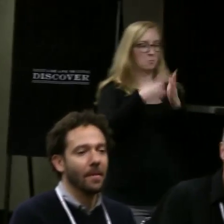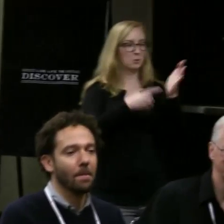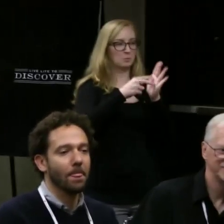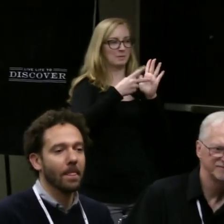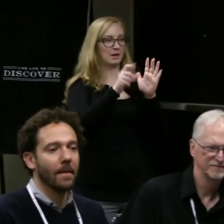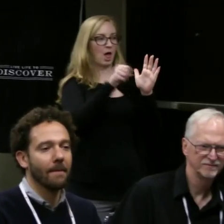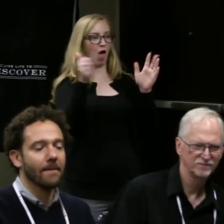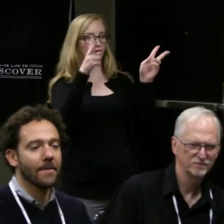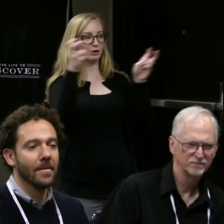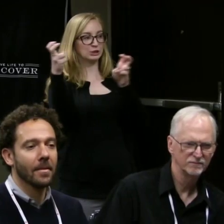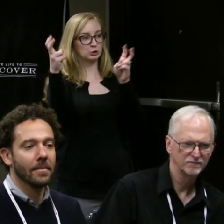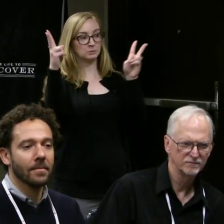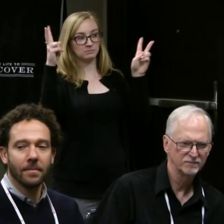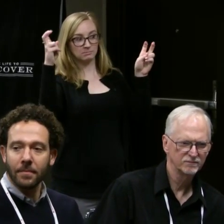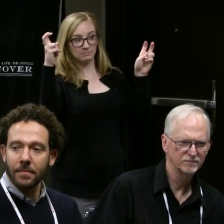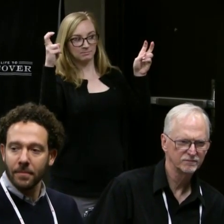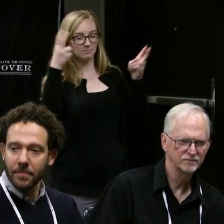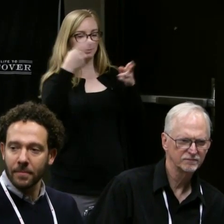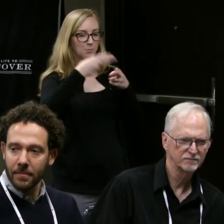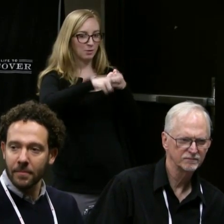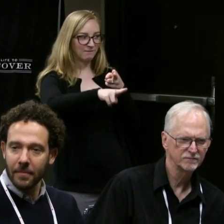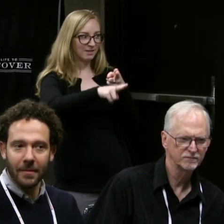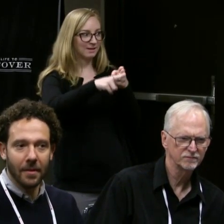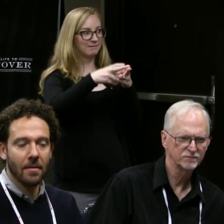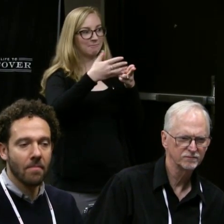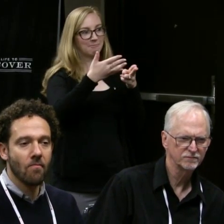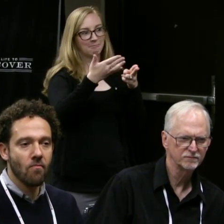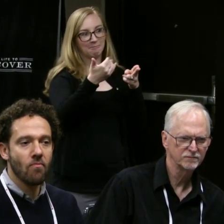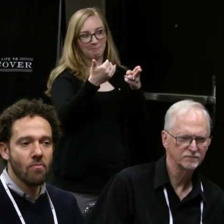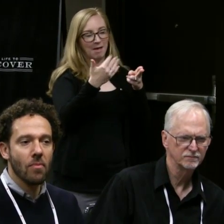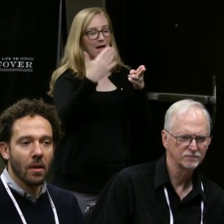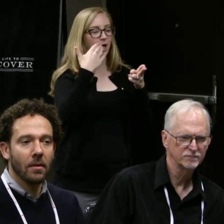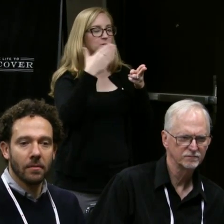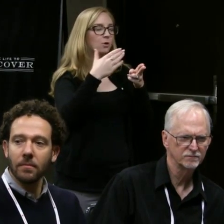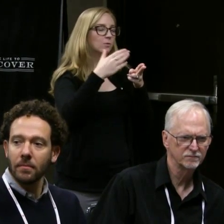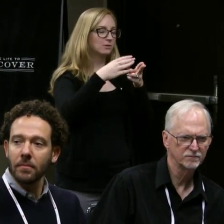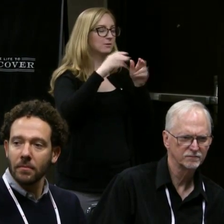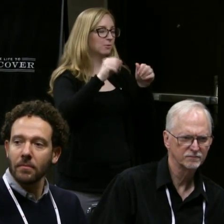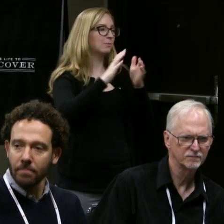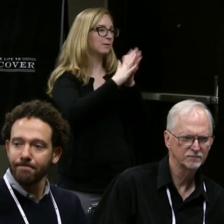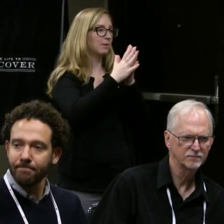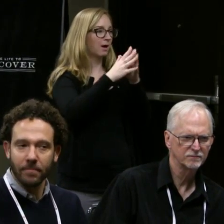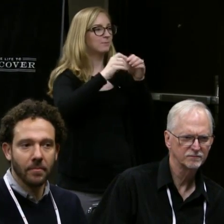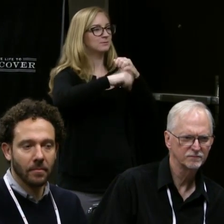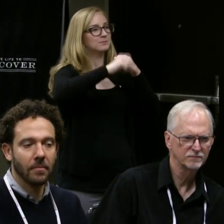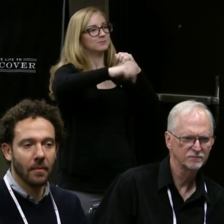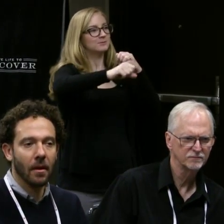I know it's a very long and complicated relationship